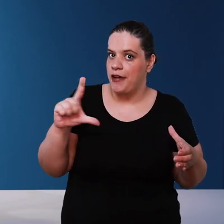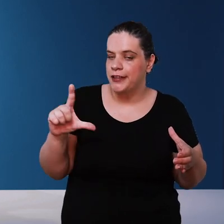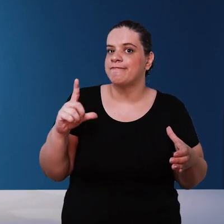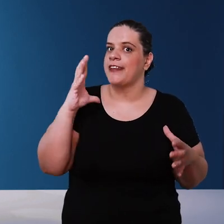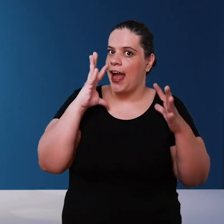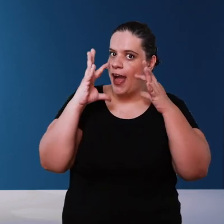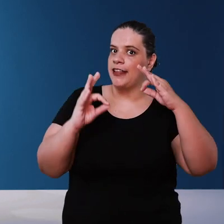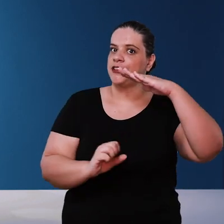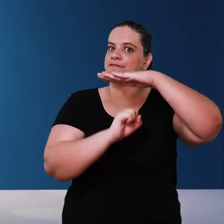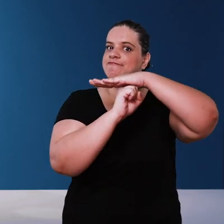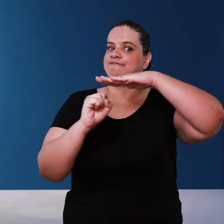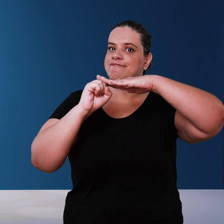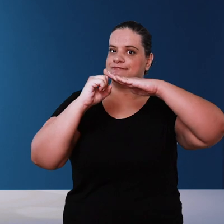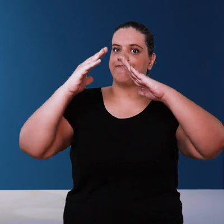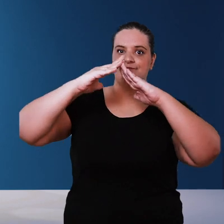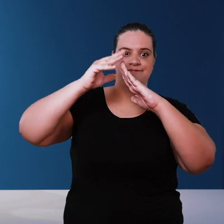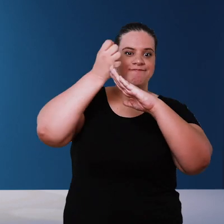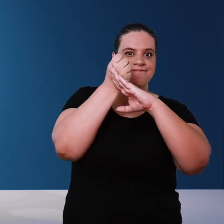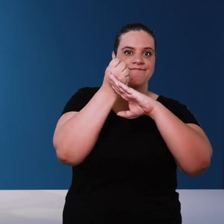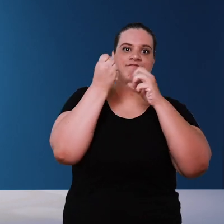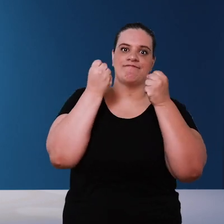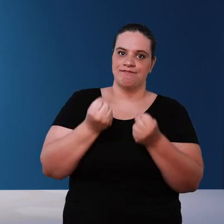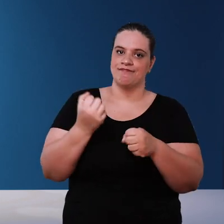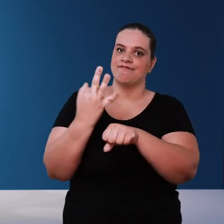are going to put on top of Alto Lage and to make sure that the structure will